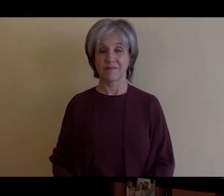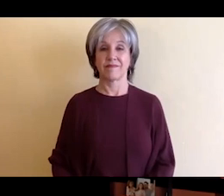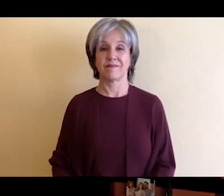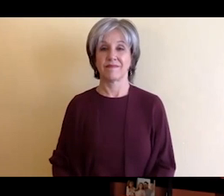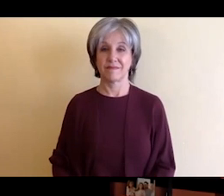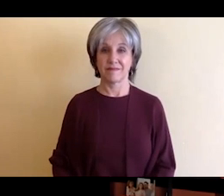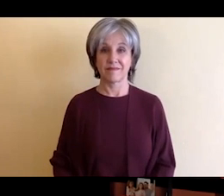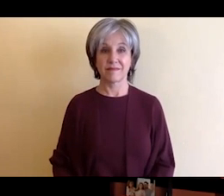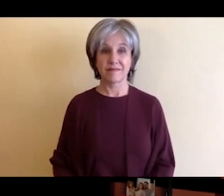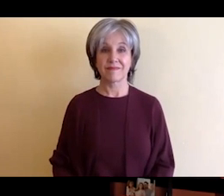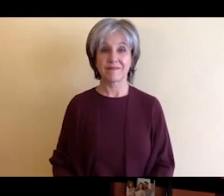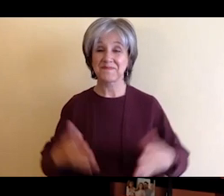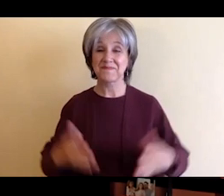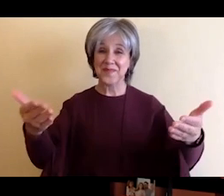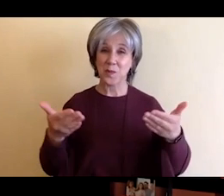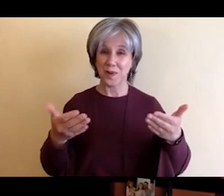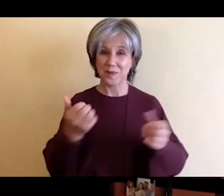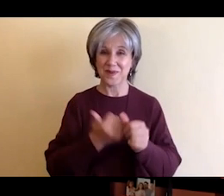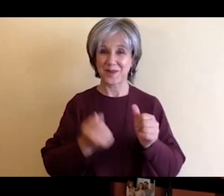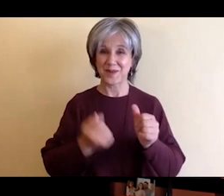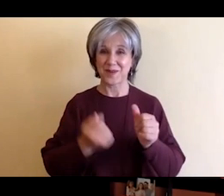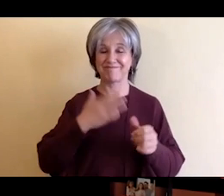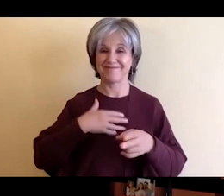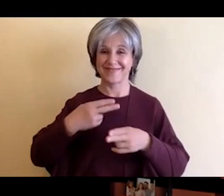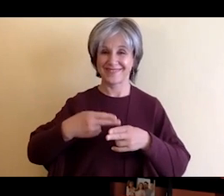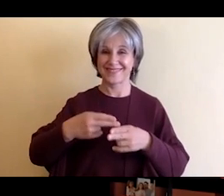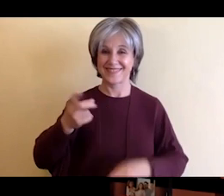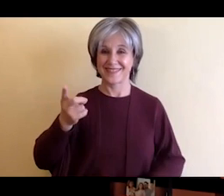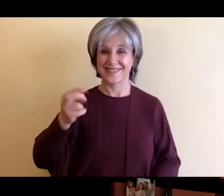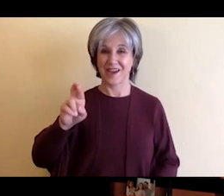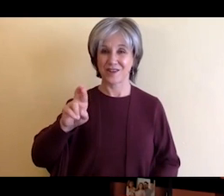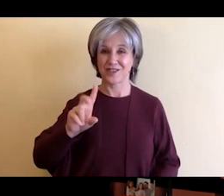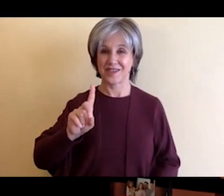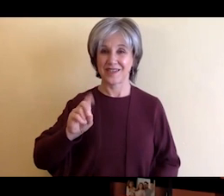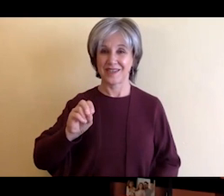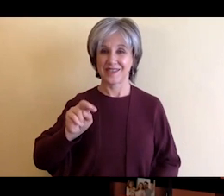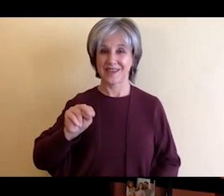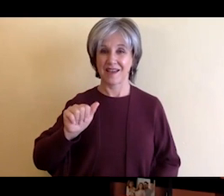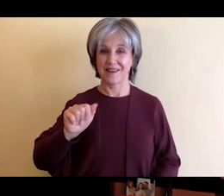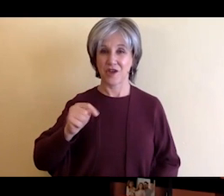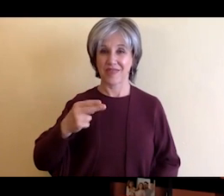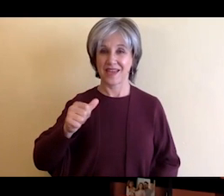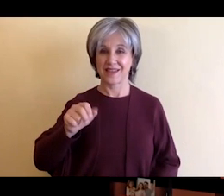Well hello everyone, I'm Dr. Donathan Brown Assistant Provost and Assistant Vice President for Faculty Diversity and